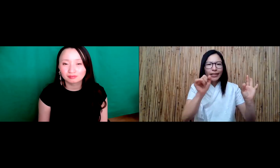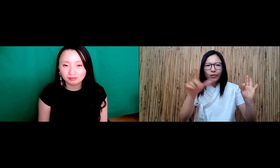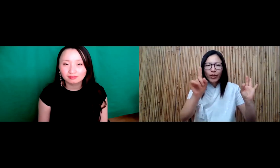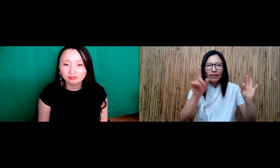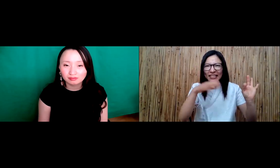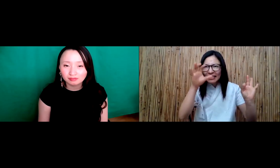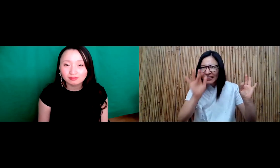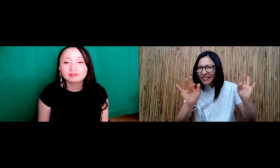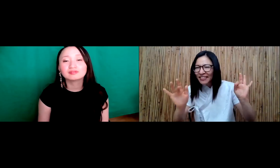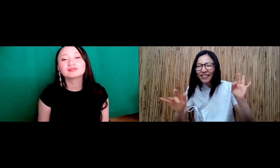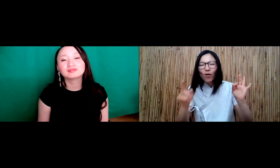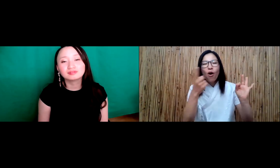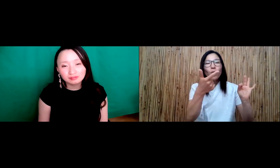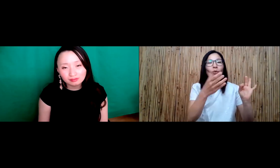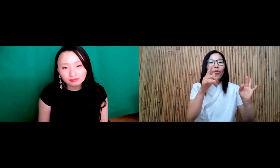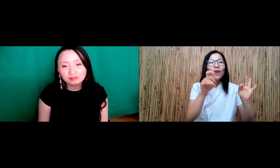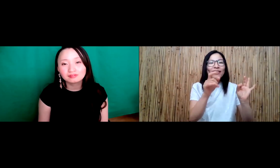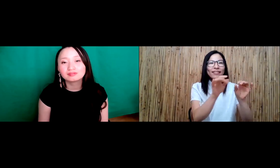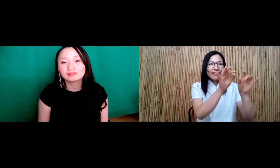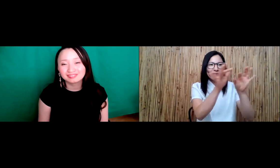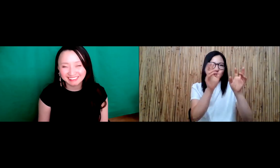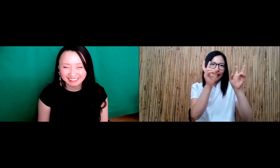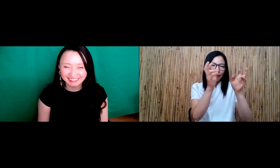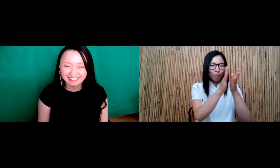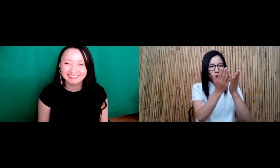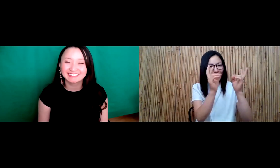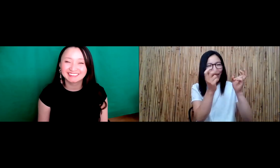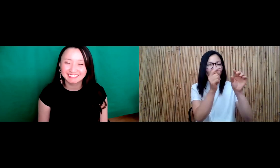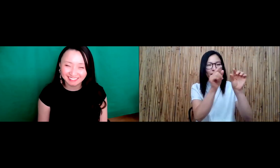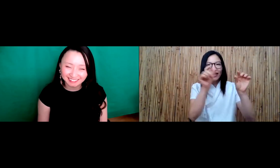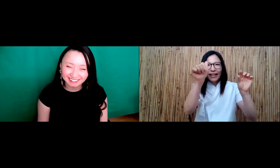know there might be a video there, and I try to find maybe an Asian person that signing